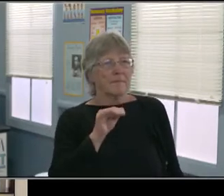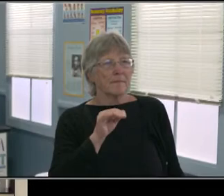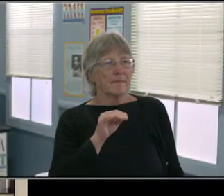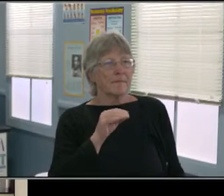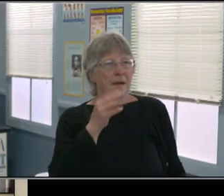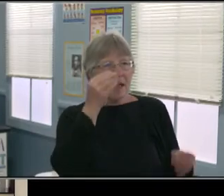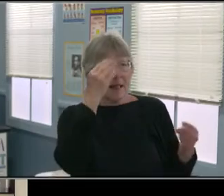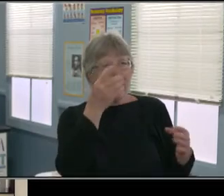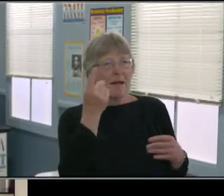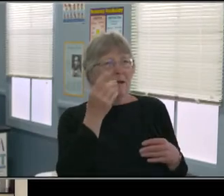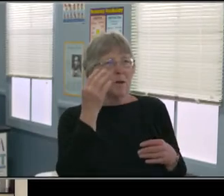Let me see.